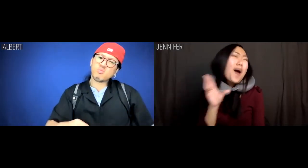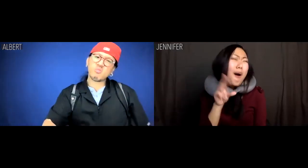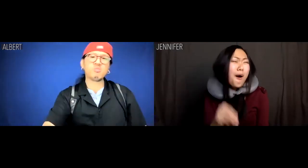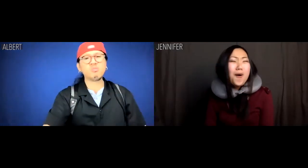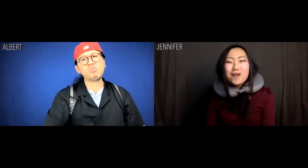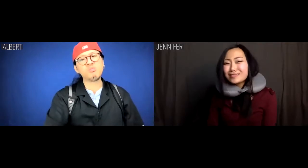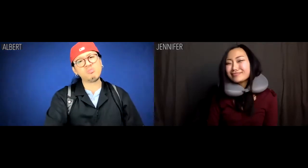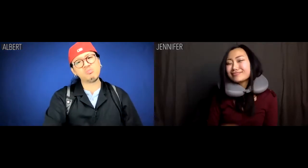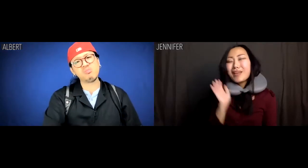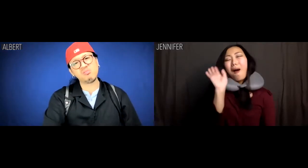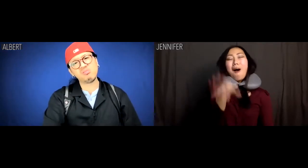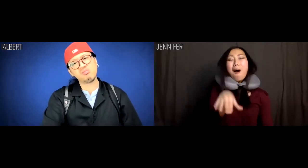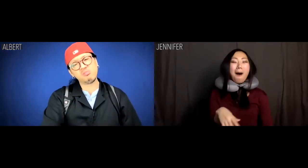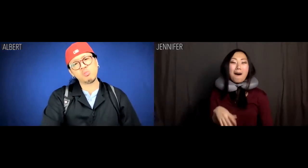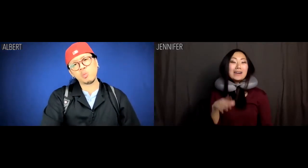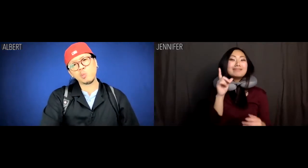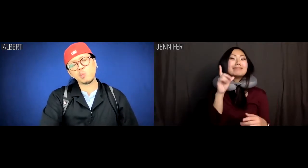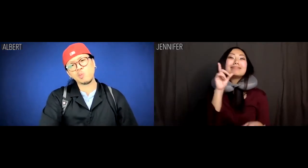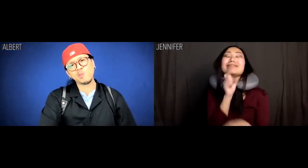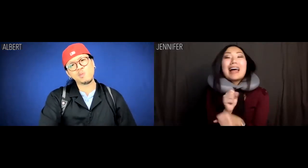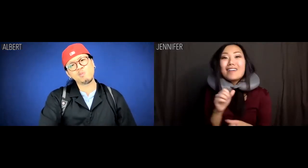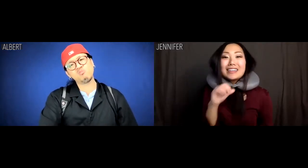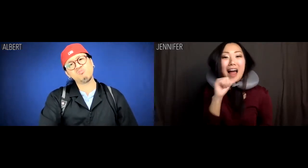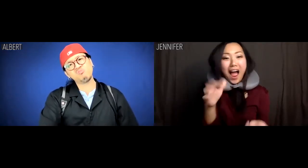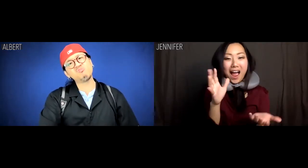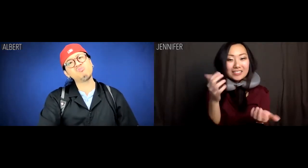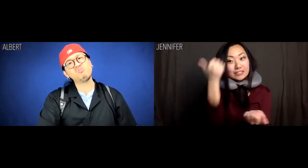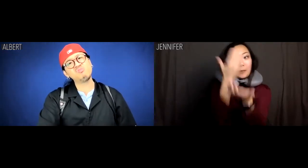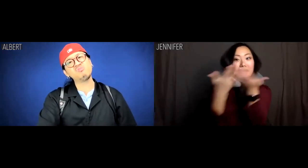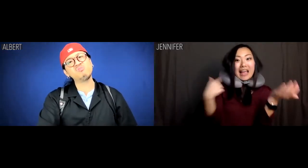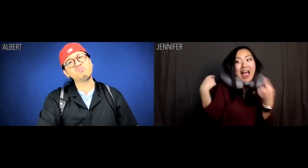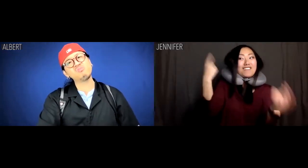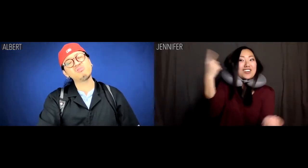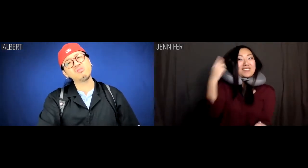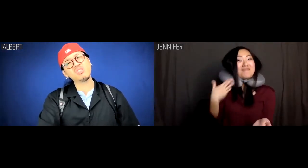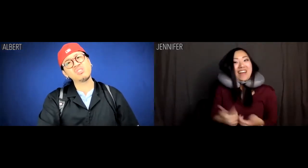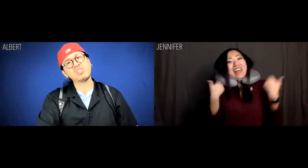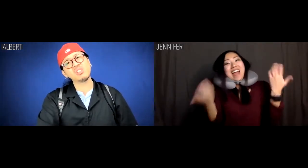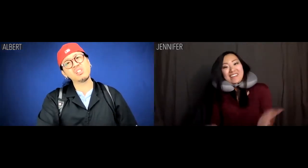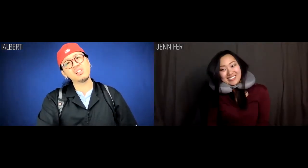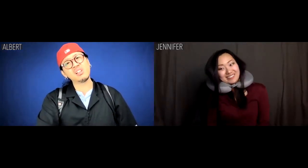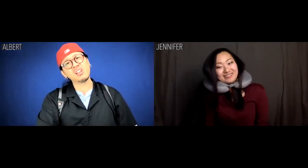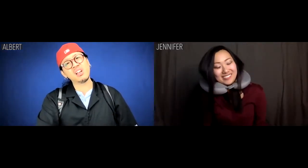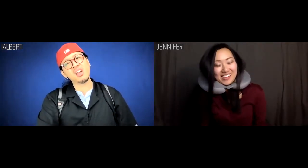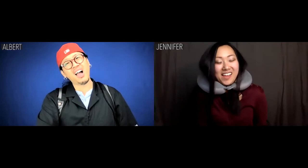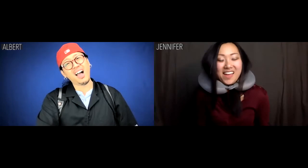Jennifer: No, no. I definitely don't think that's the stupidest thing I've ever heard in my life.